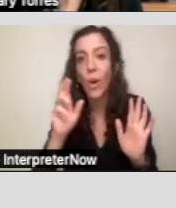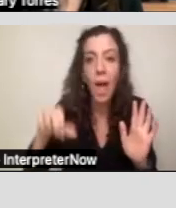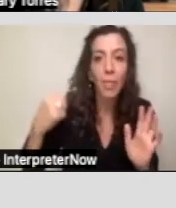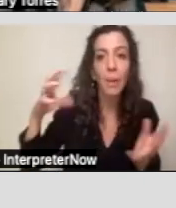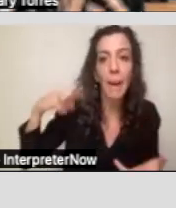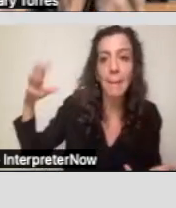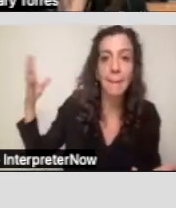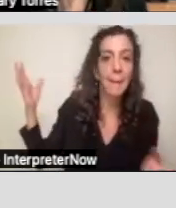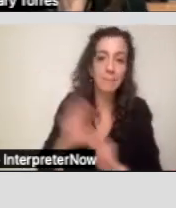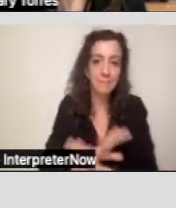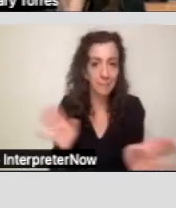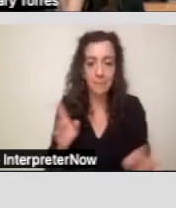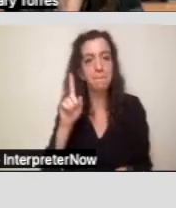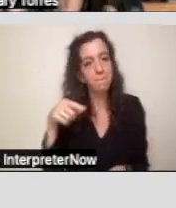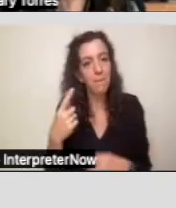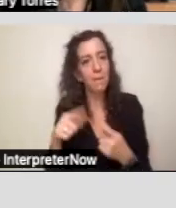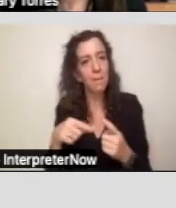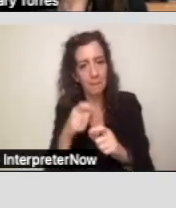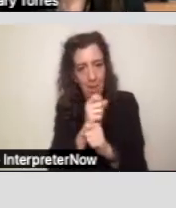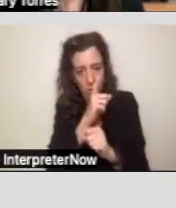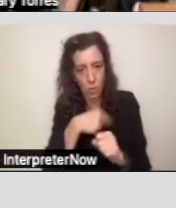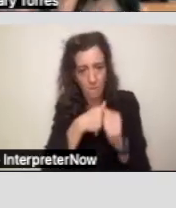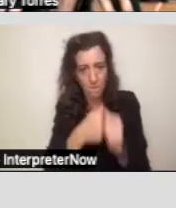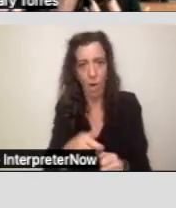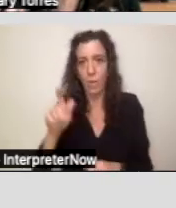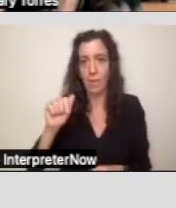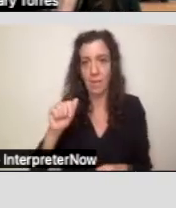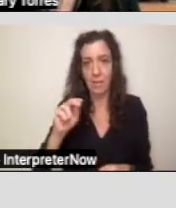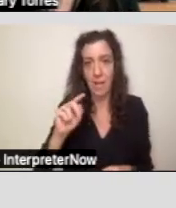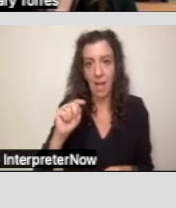Because we need to make sure that we are following the Lanterman Act, meaning that we are providing